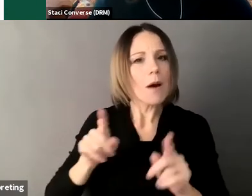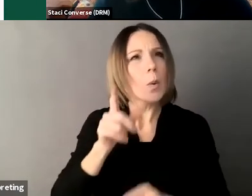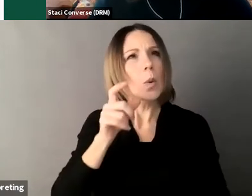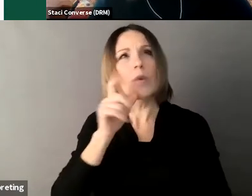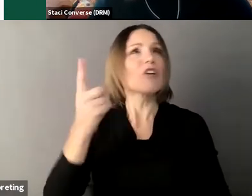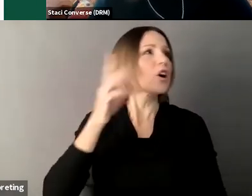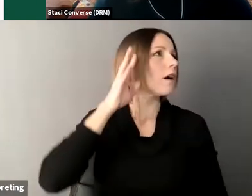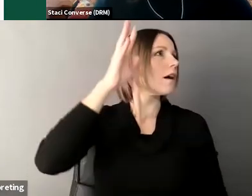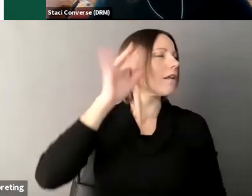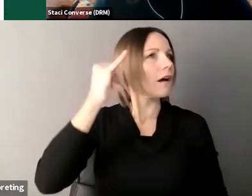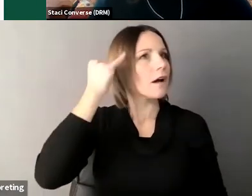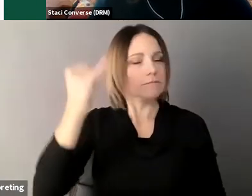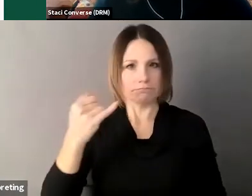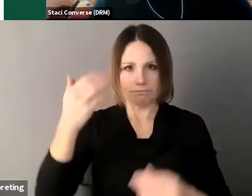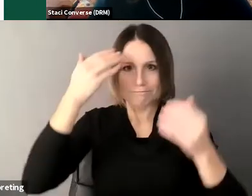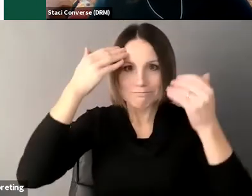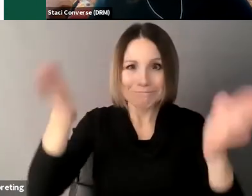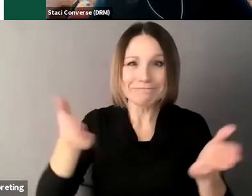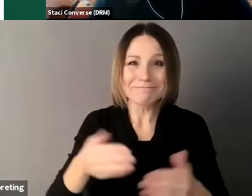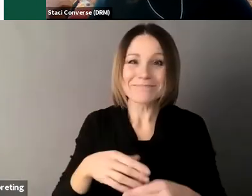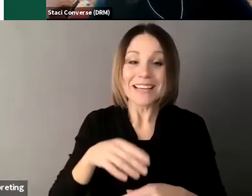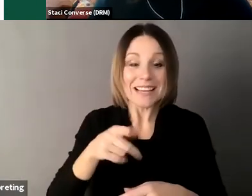send their name on to you Abby we could check into it and get back to them